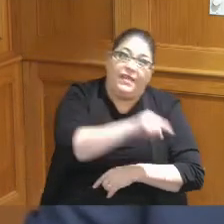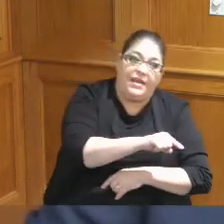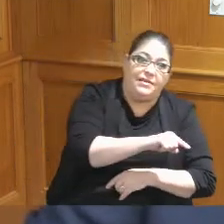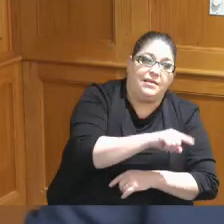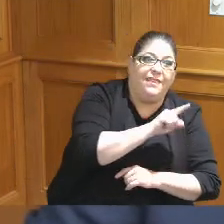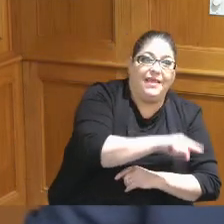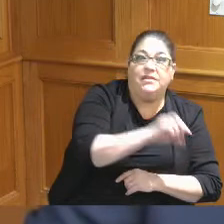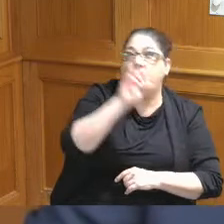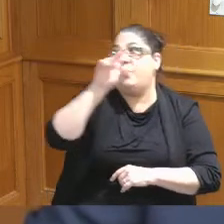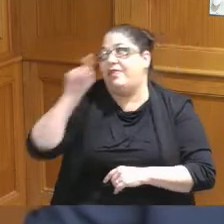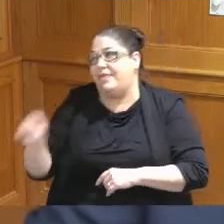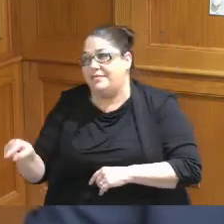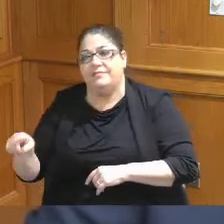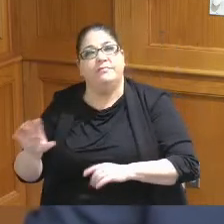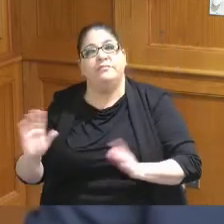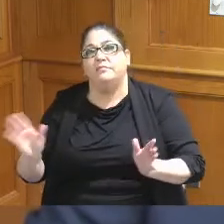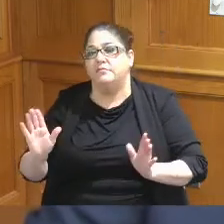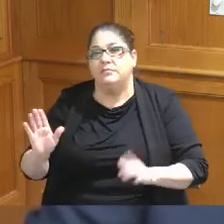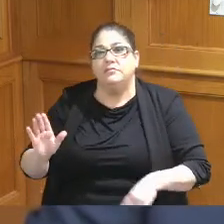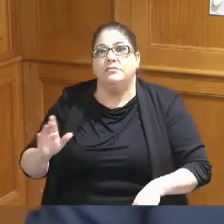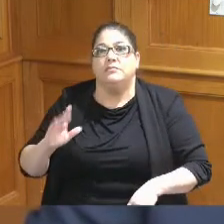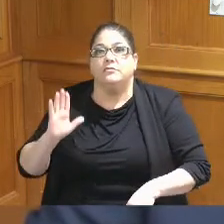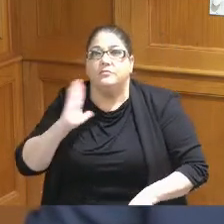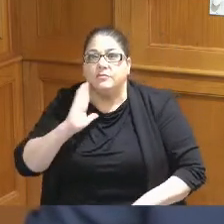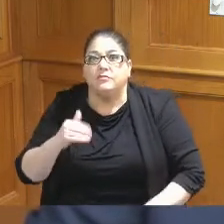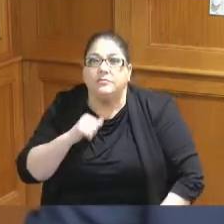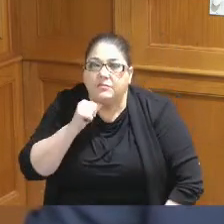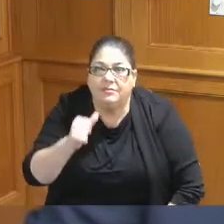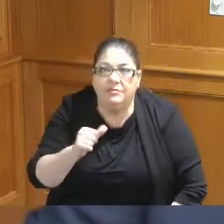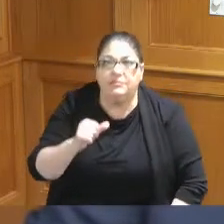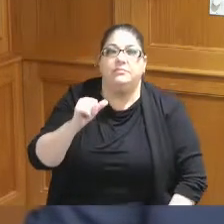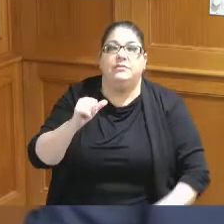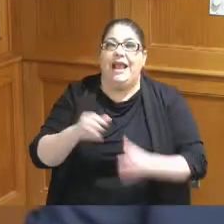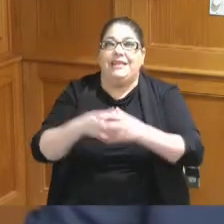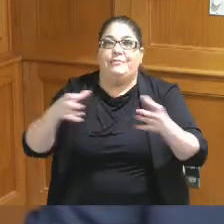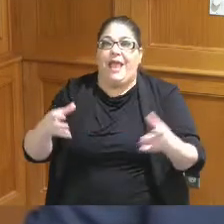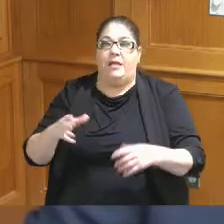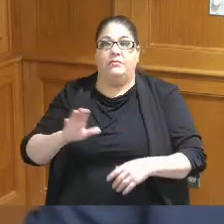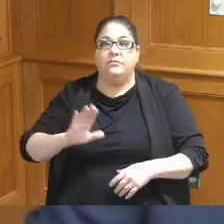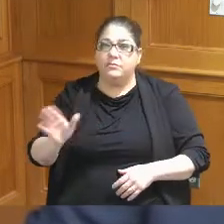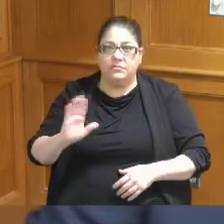to renovate Convention Center therefore we are not going to ever expand that's not the equation